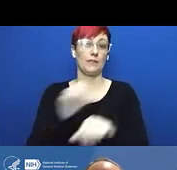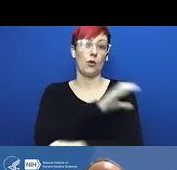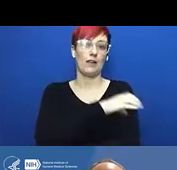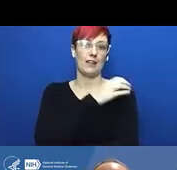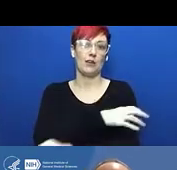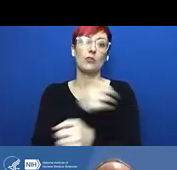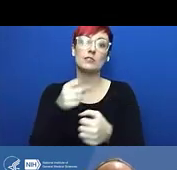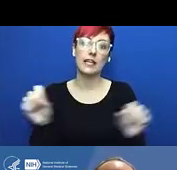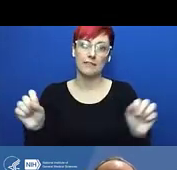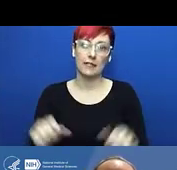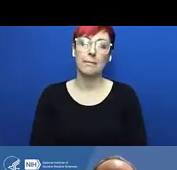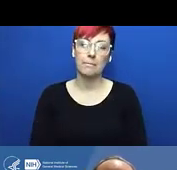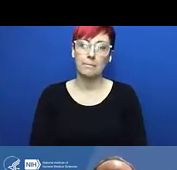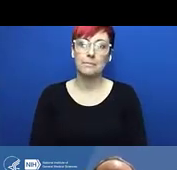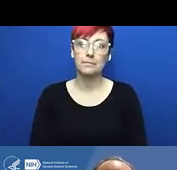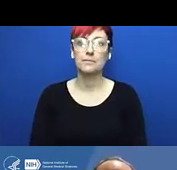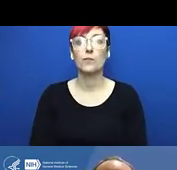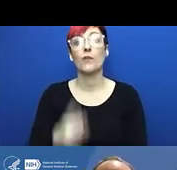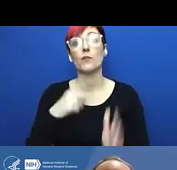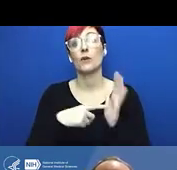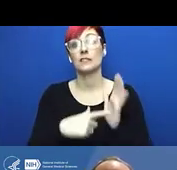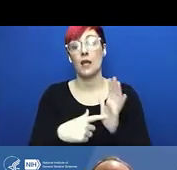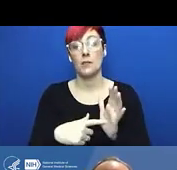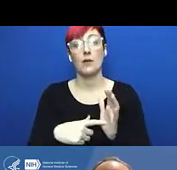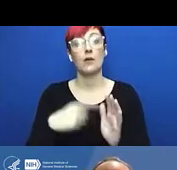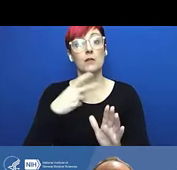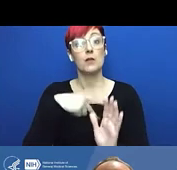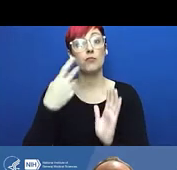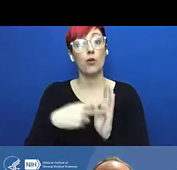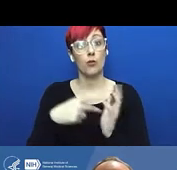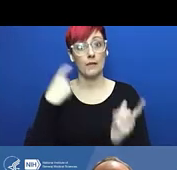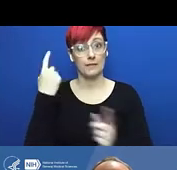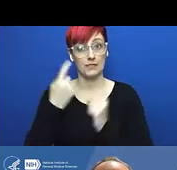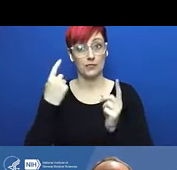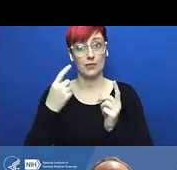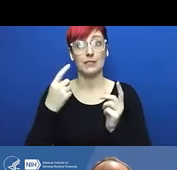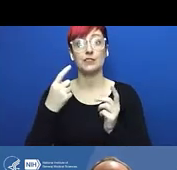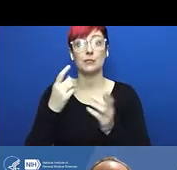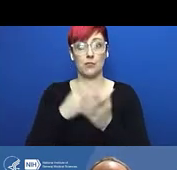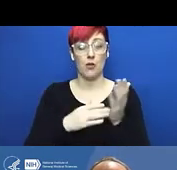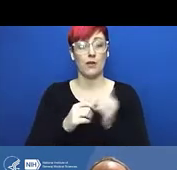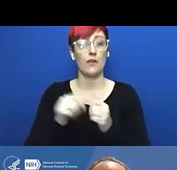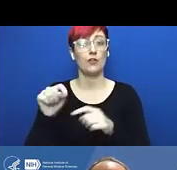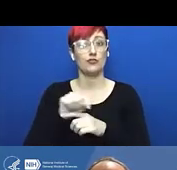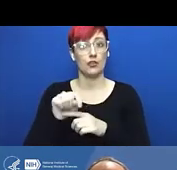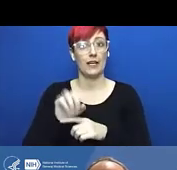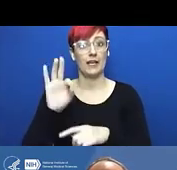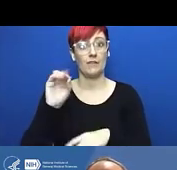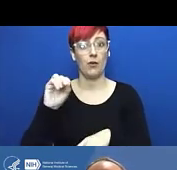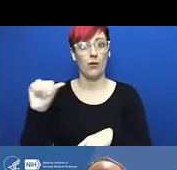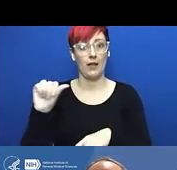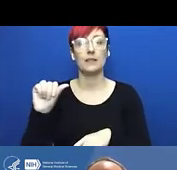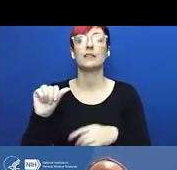the decision was made the next day to scale up the experiment and to continue rather than using the sentinel event